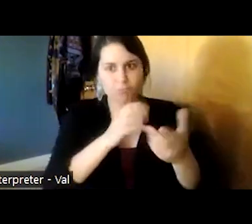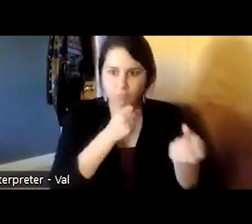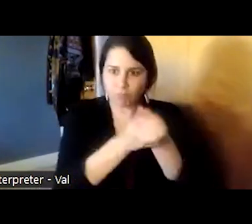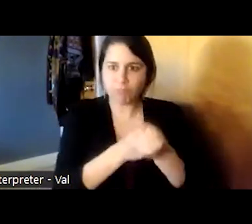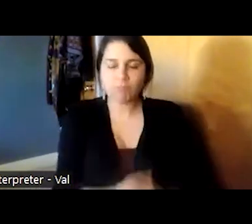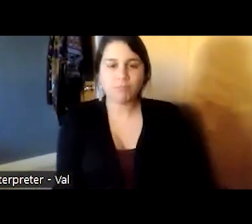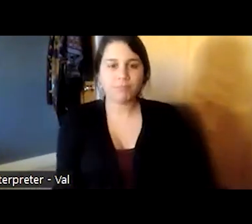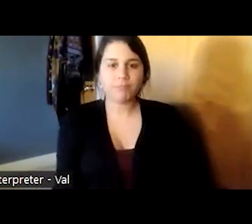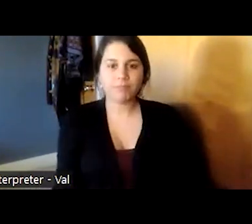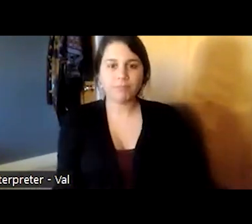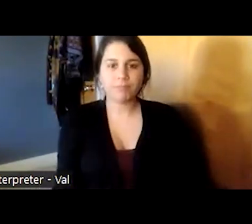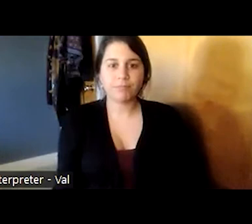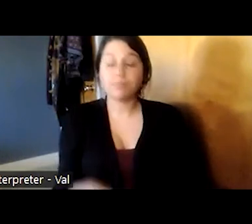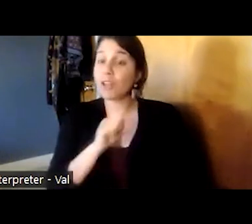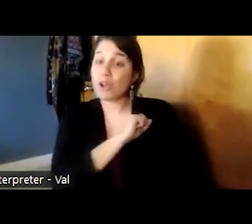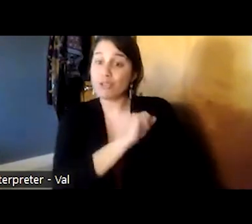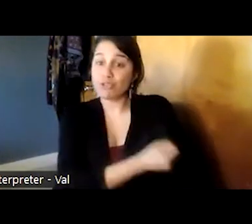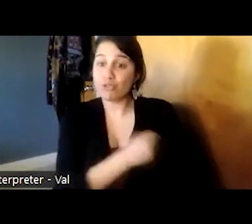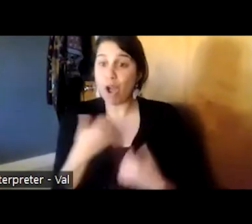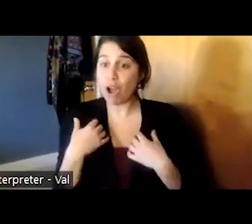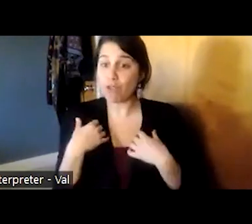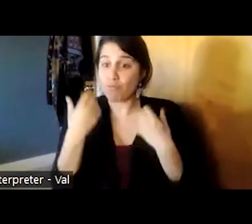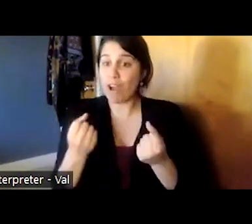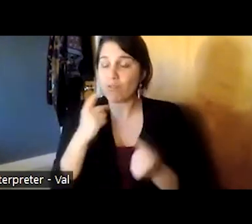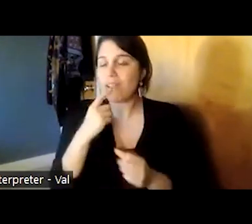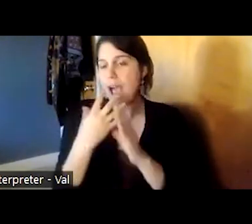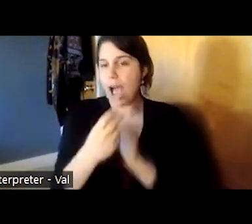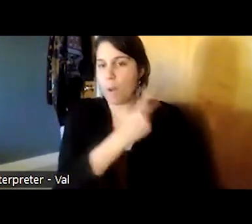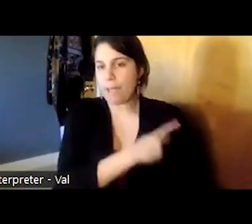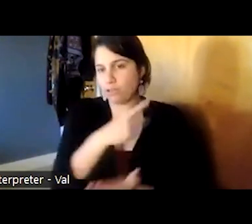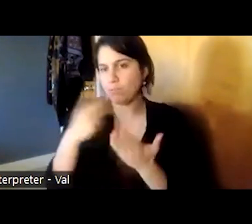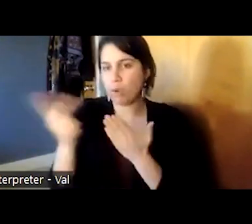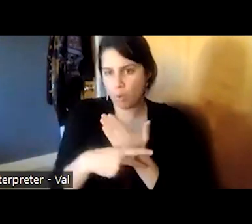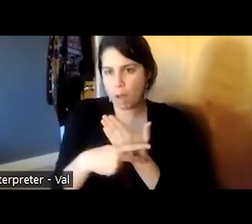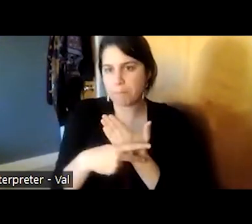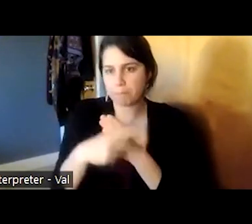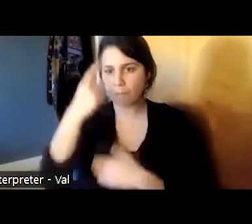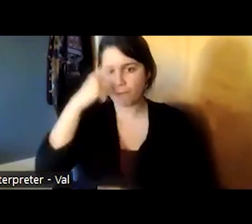strong recovery is an outpatient program for substance use disorder treatment